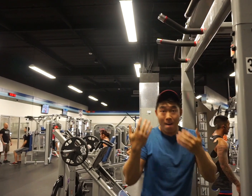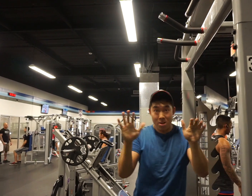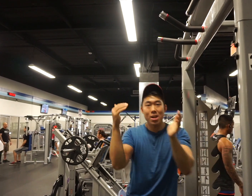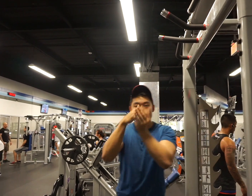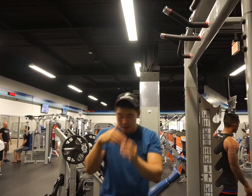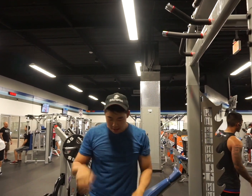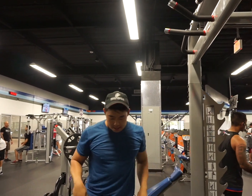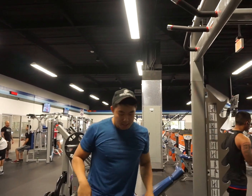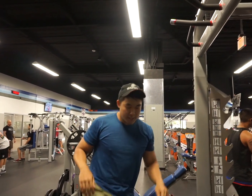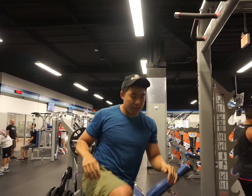Finish? Do it again for 8 reps.